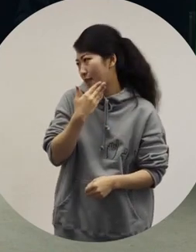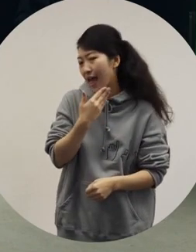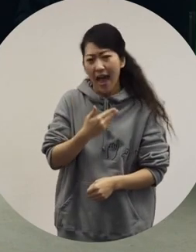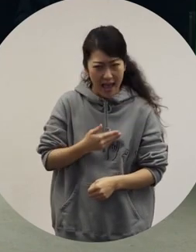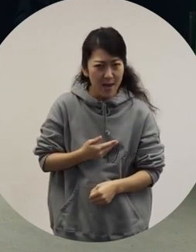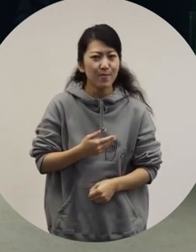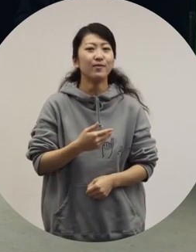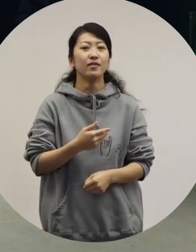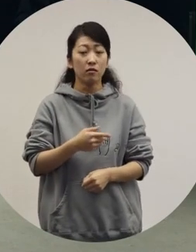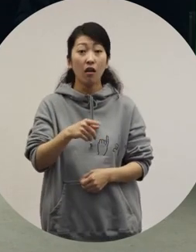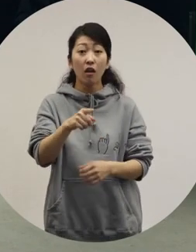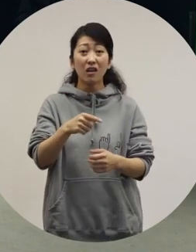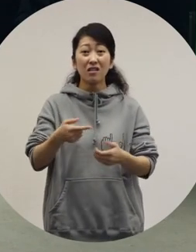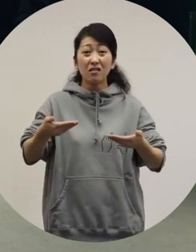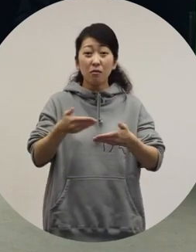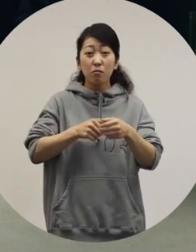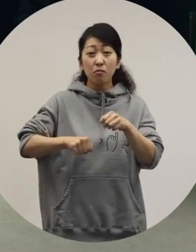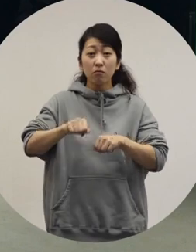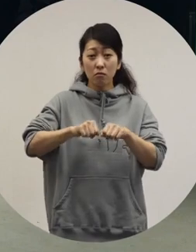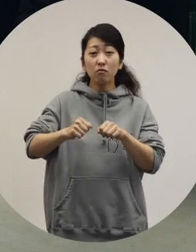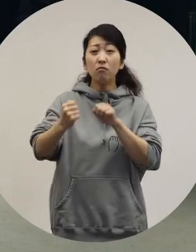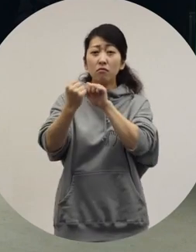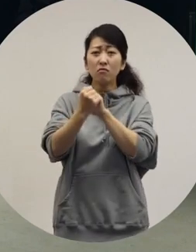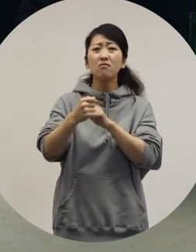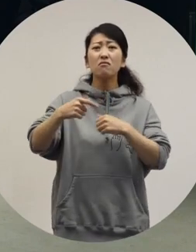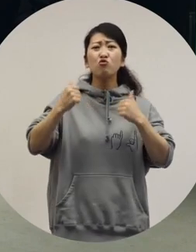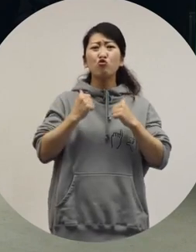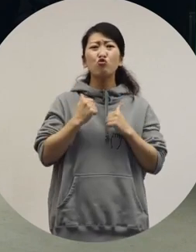[Ochiai] I don't see the point of wearing a business suit to an interview. [Shin] Right.